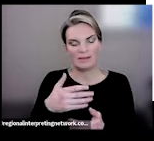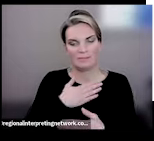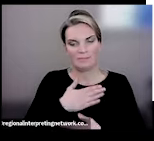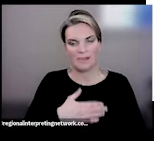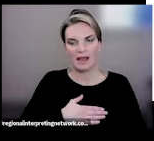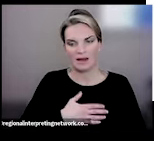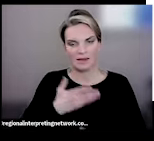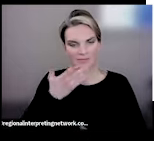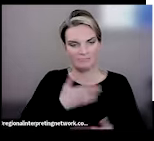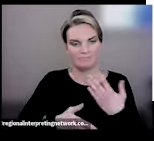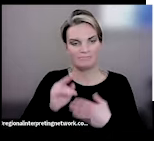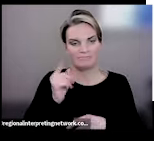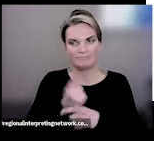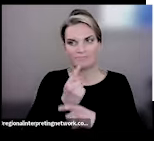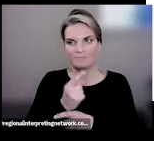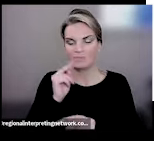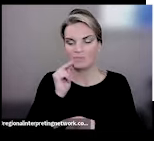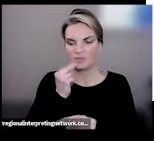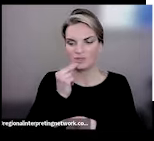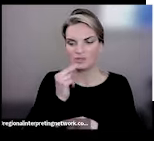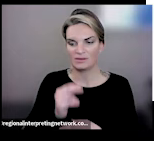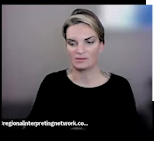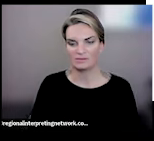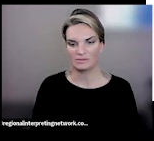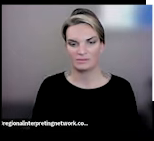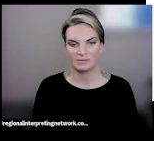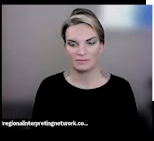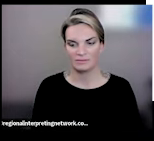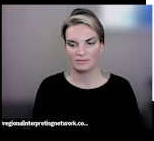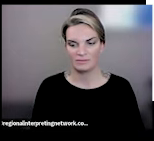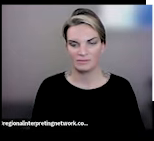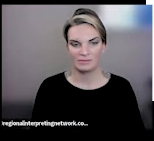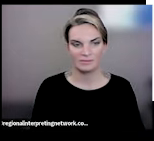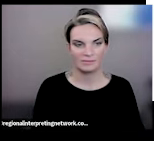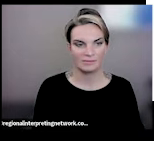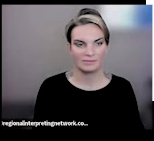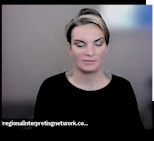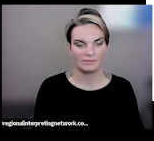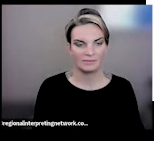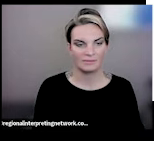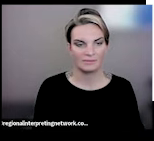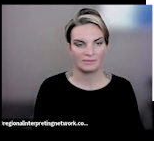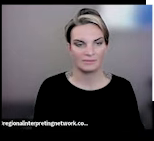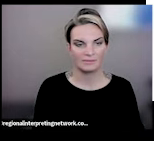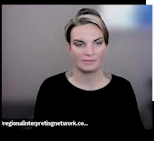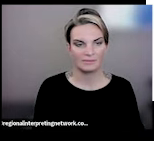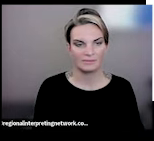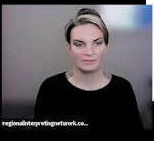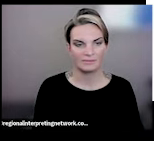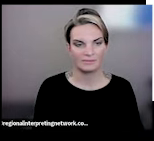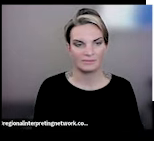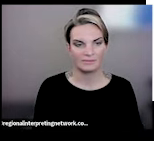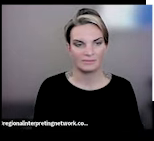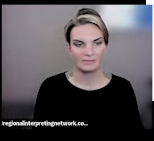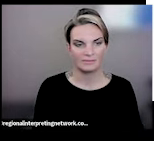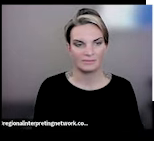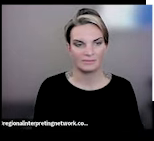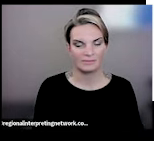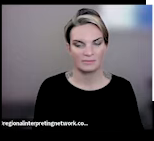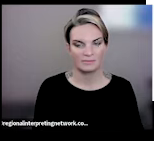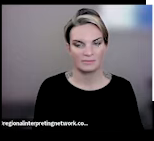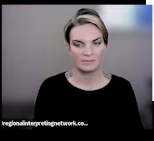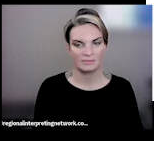and to take care of yourself. So with that comes what is our personal definition of